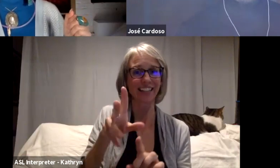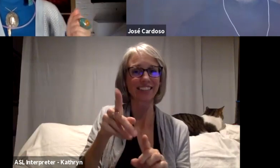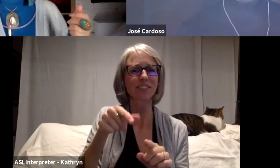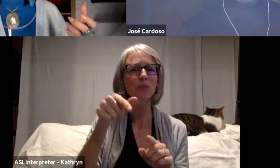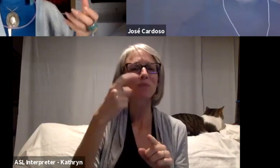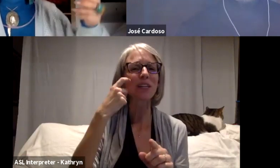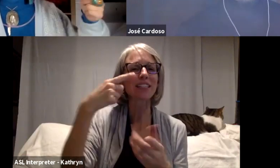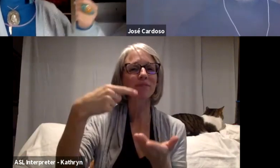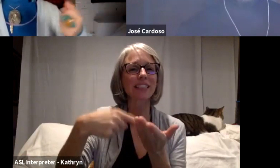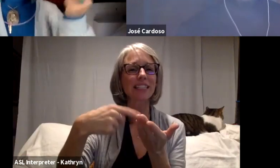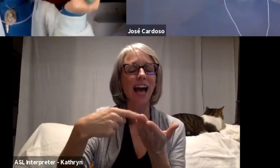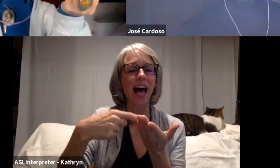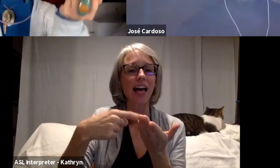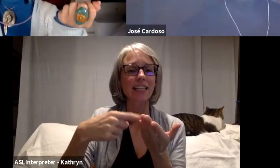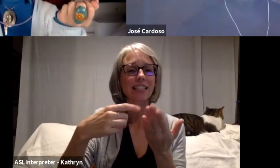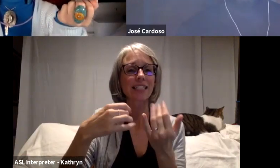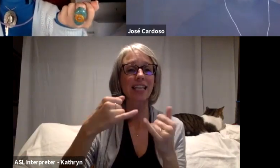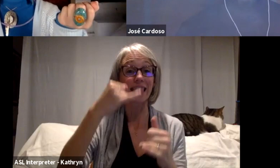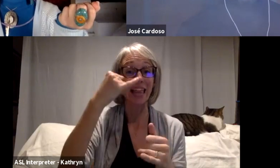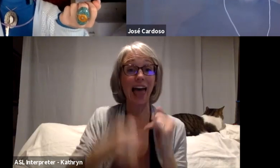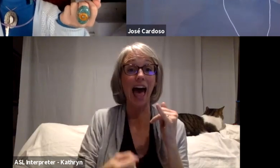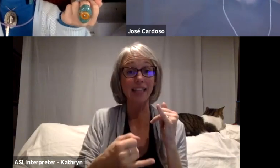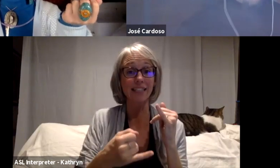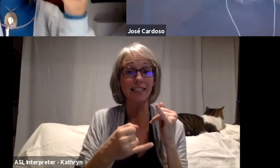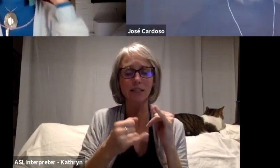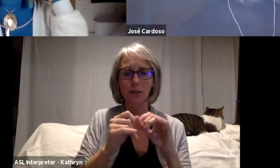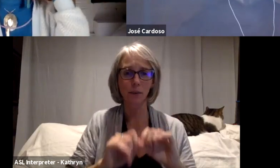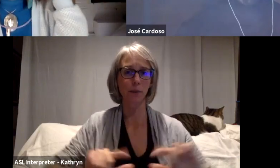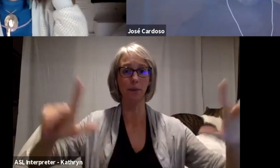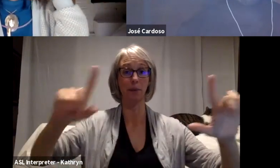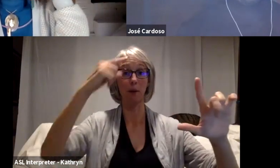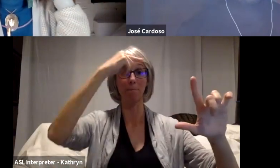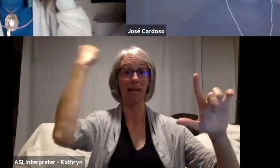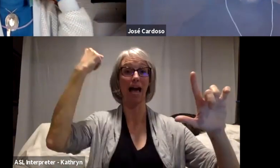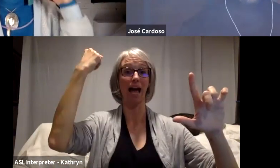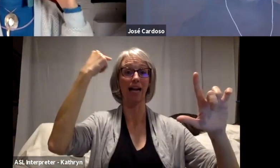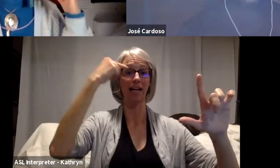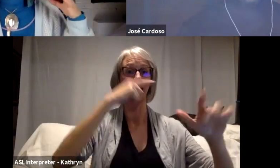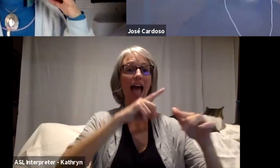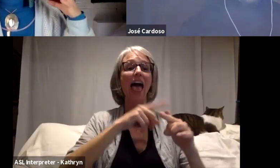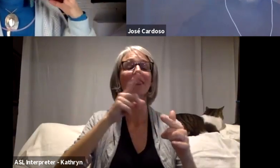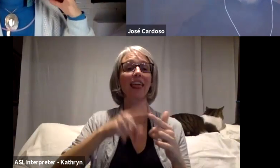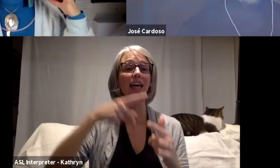actually, Pedro, when the boom mic comes in and he listens in the headphones and he's just like, and then